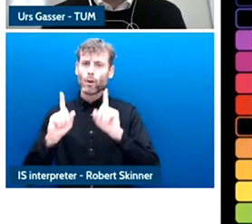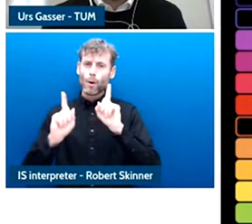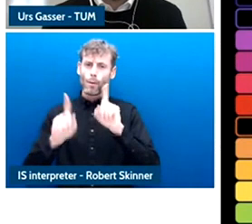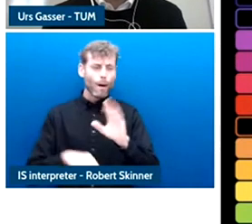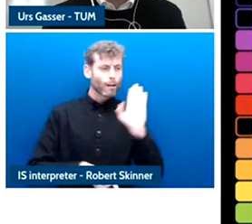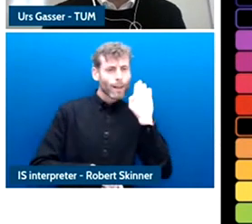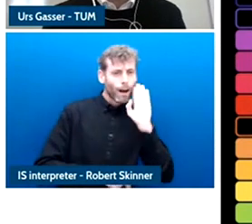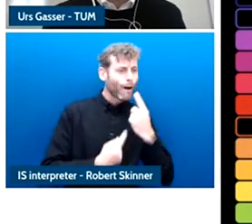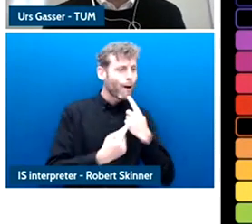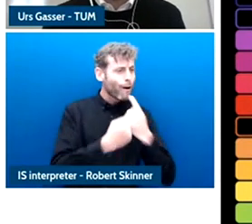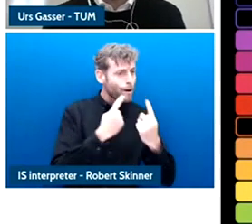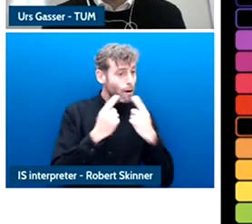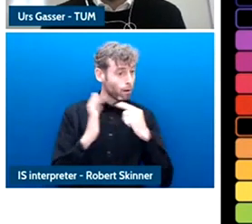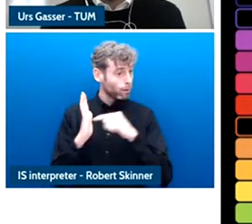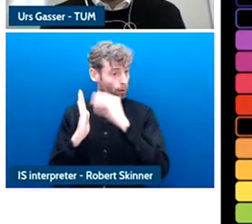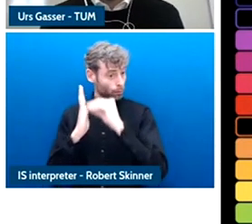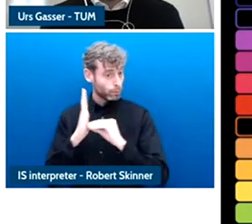place-holedder we have learning materials co-produced with the youth